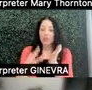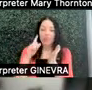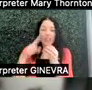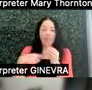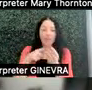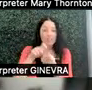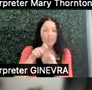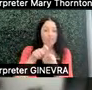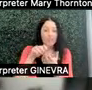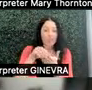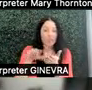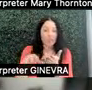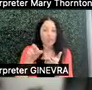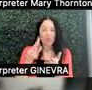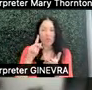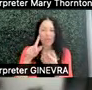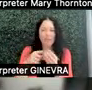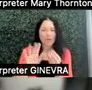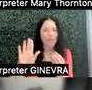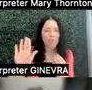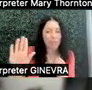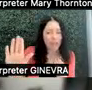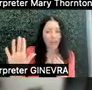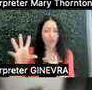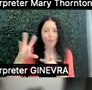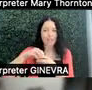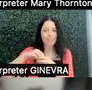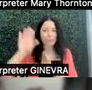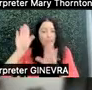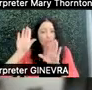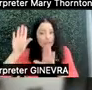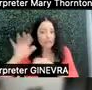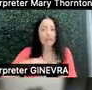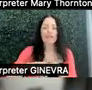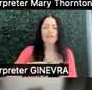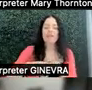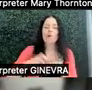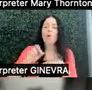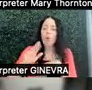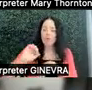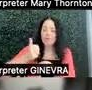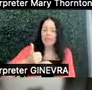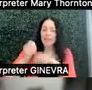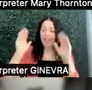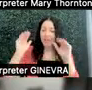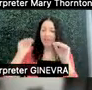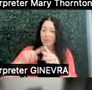thinking about what their participation will look like, or setting that expectation at the beginning of the quarter